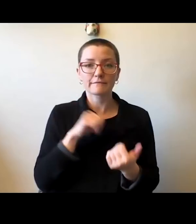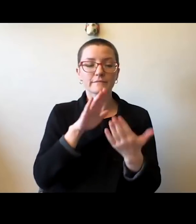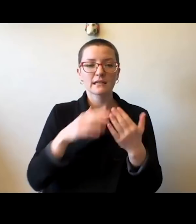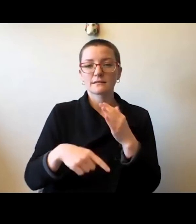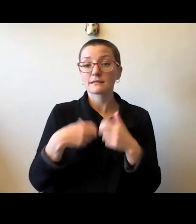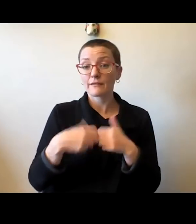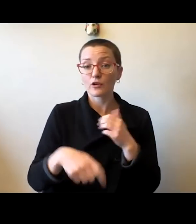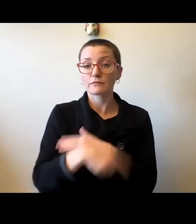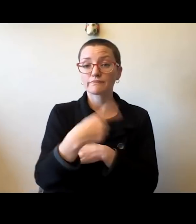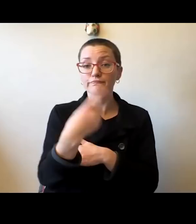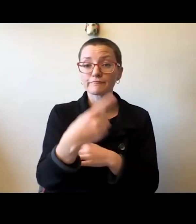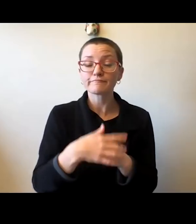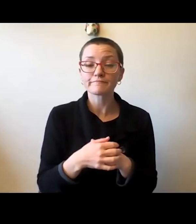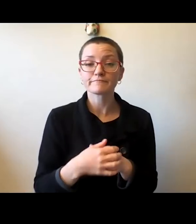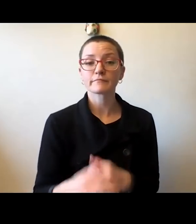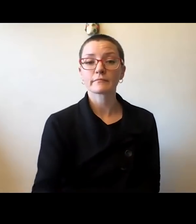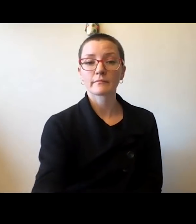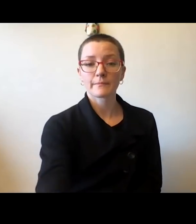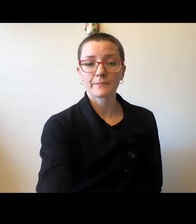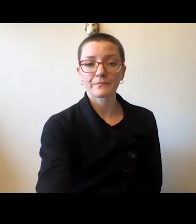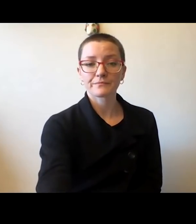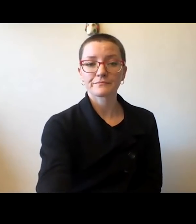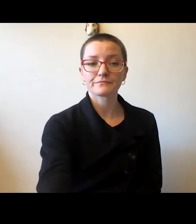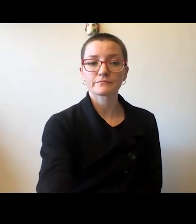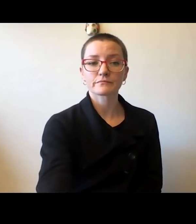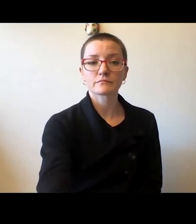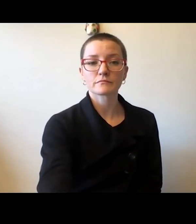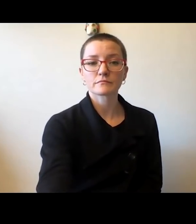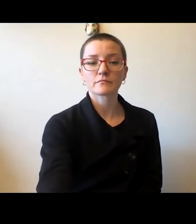No one in our living memory has ever operated a university through a global pandemic.